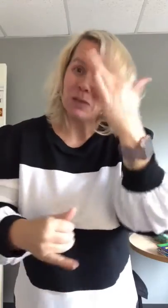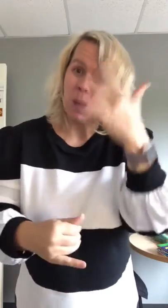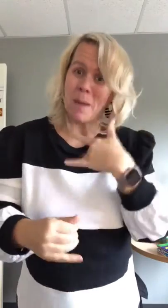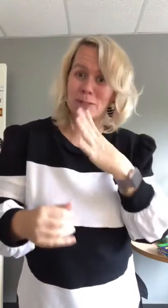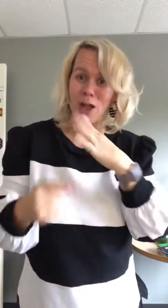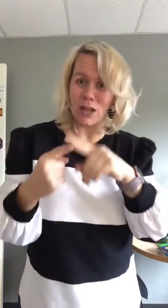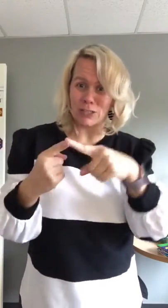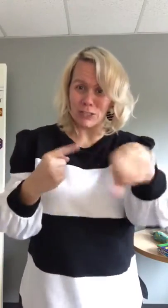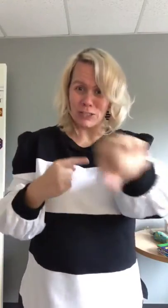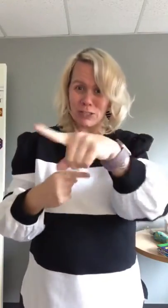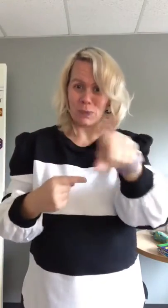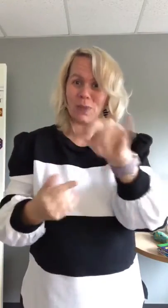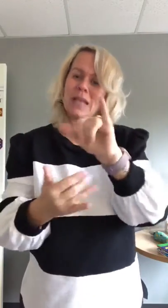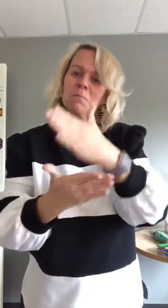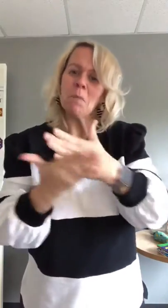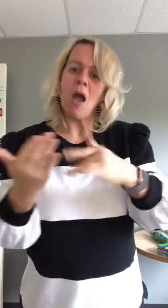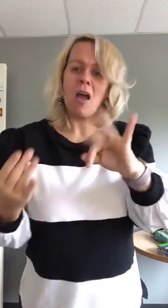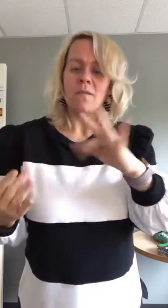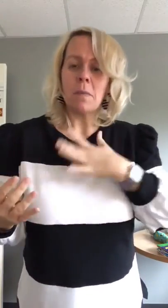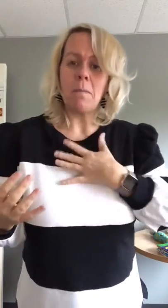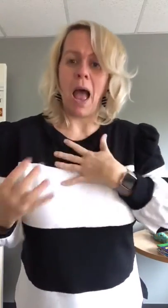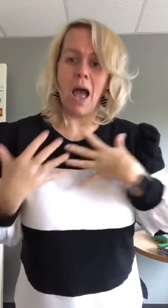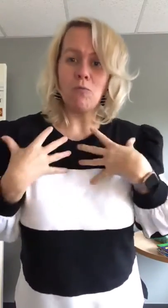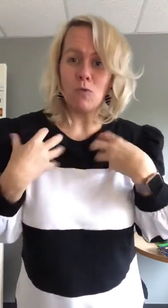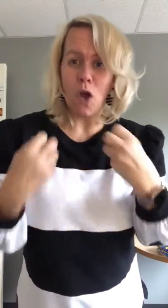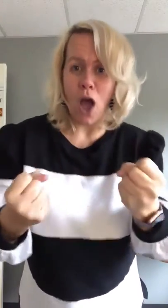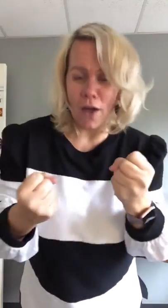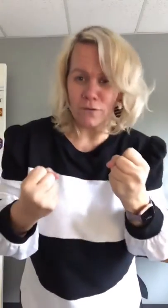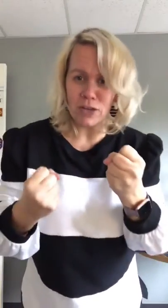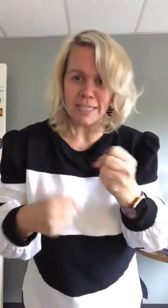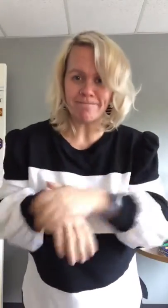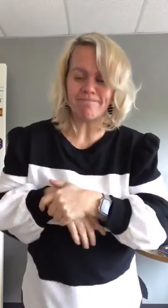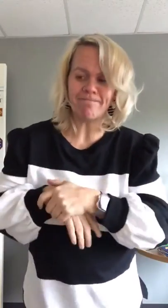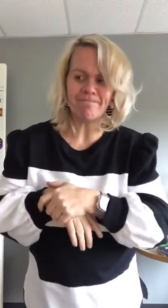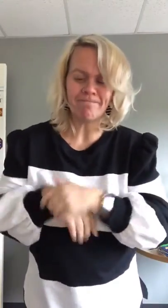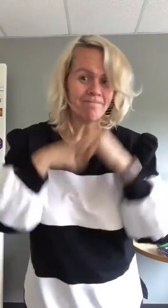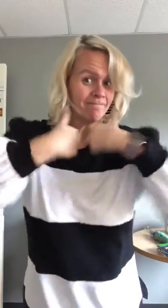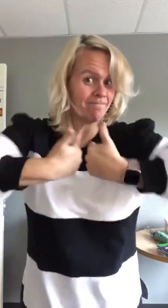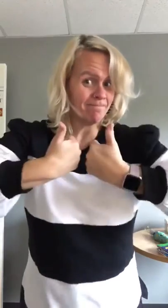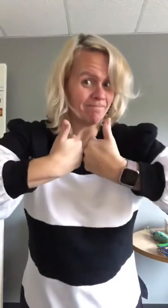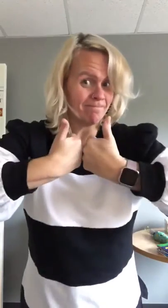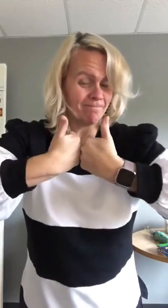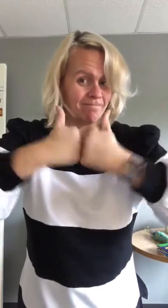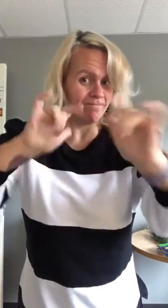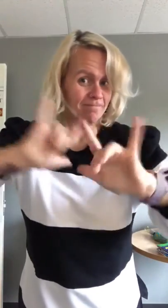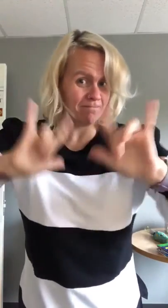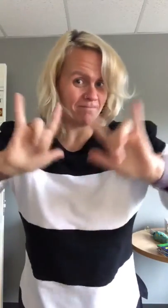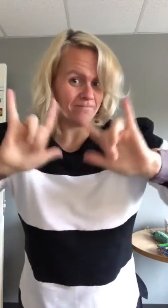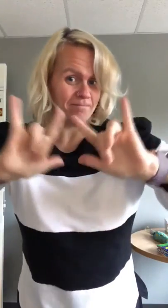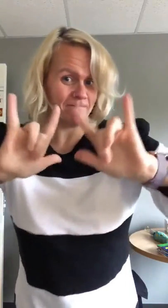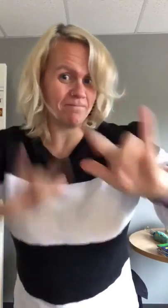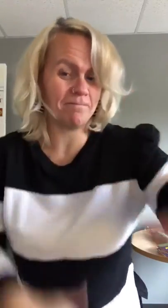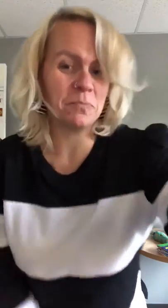This is why I'm talking to you guys, it's part of my recovery. Thumbs up and I love you all!